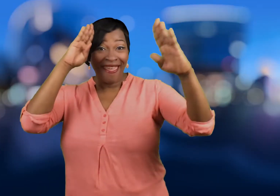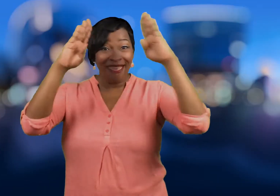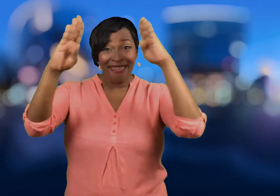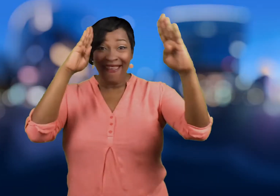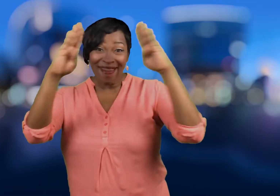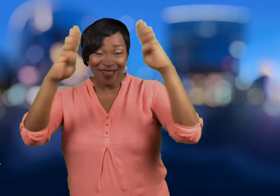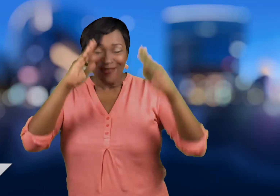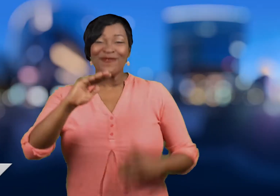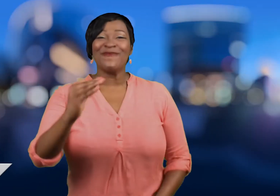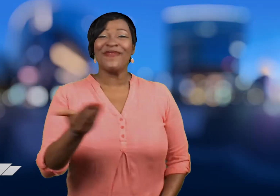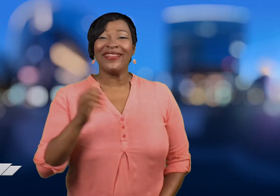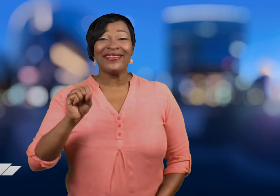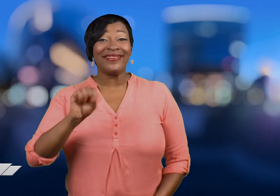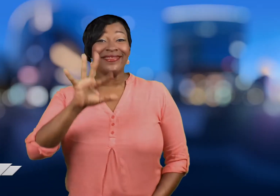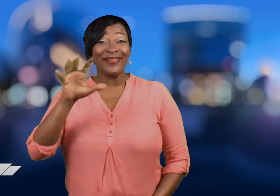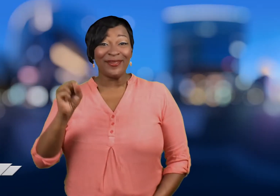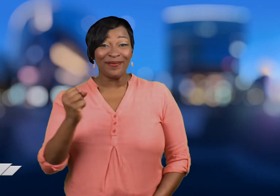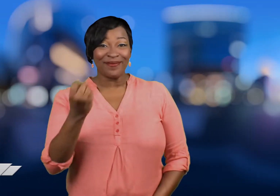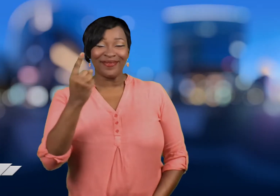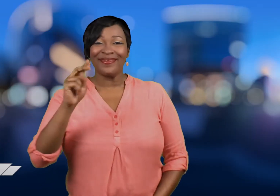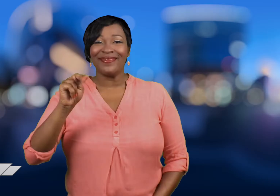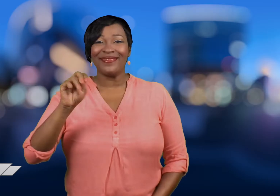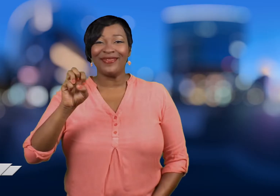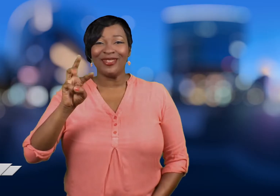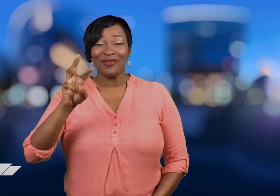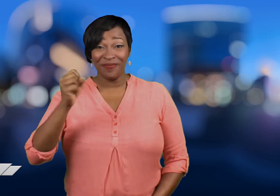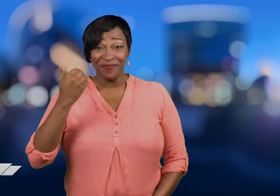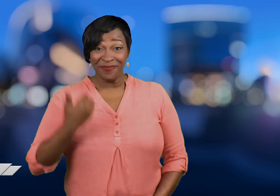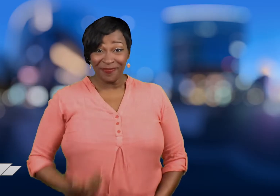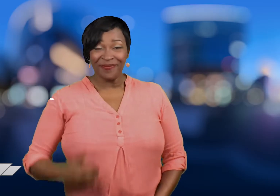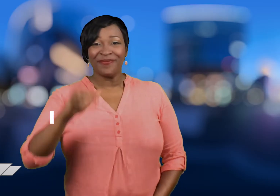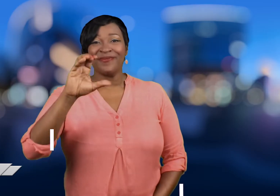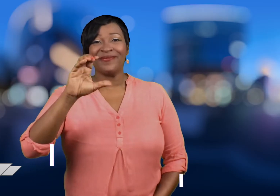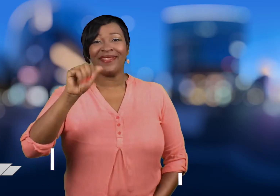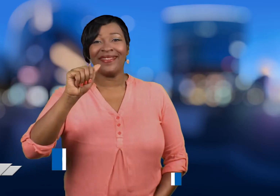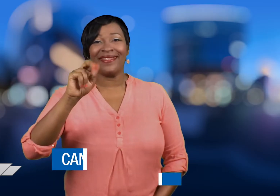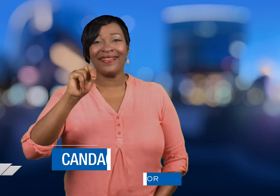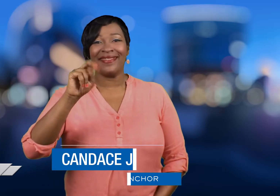Hello everyone. Welcome to Sign1News.